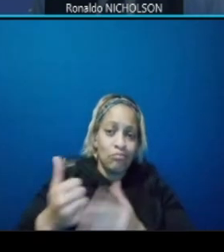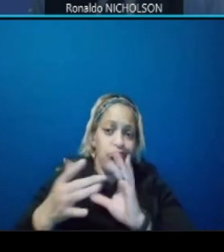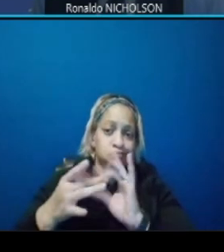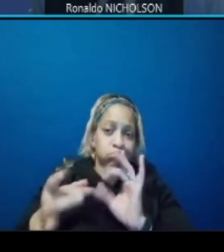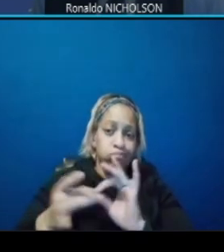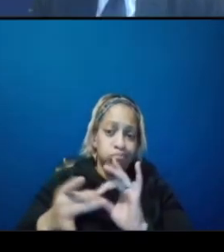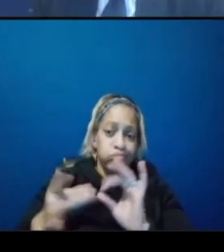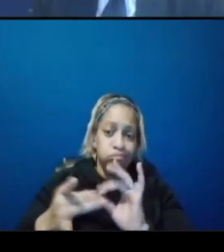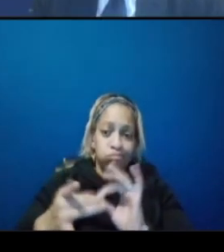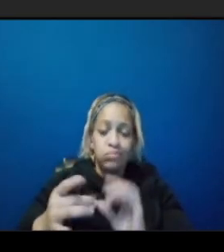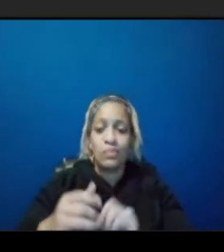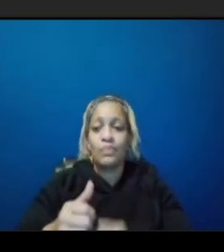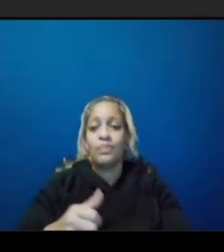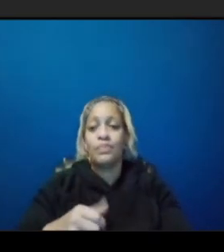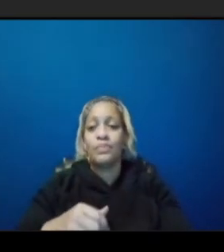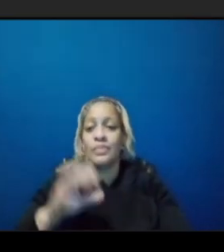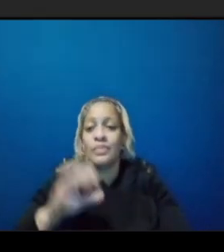no that's that's correct nick